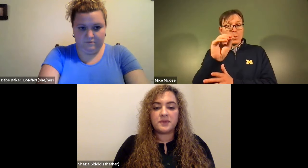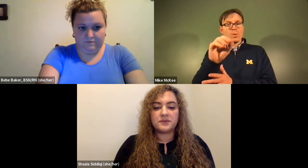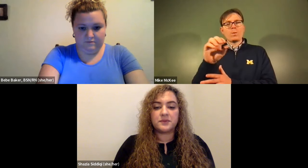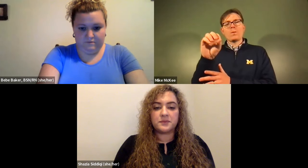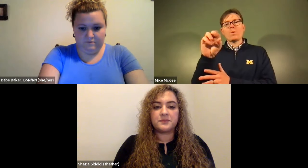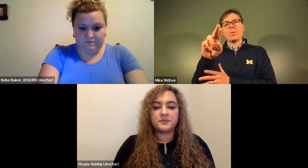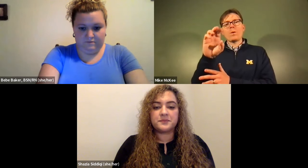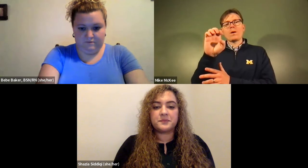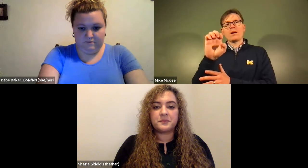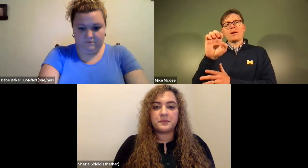James Cech: Zero Alto.